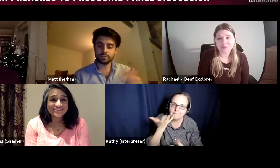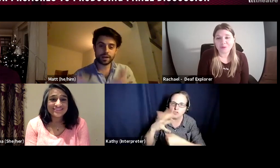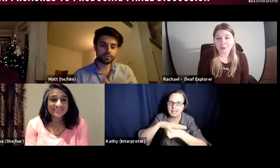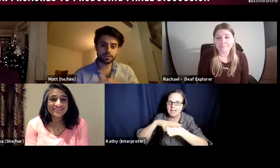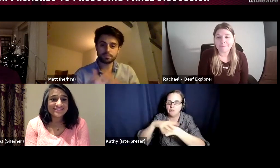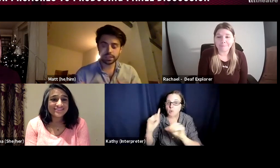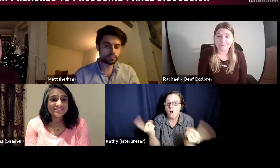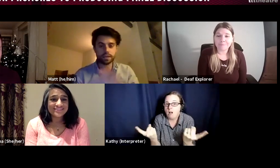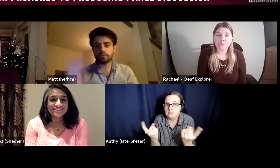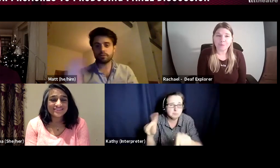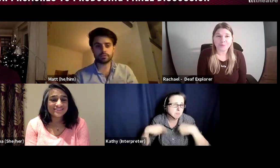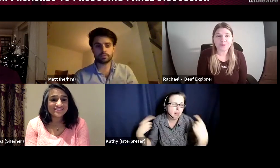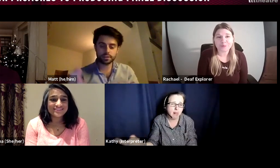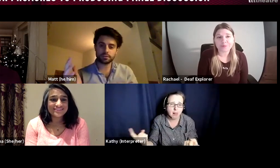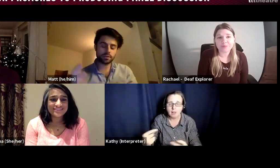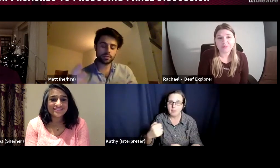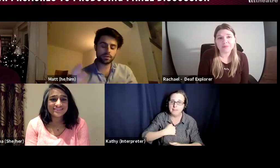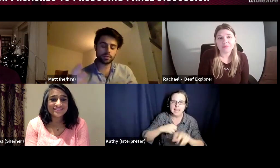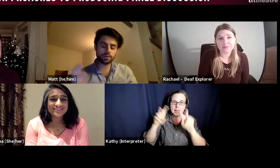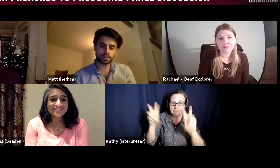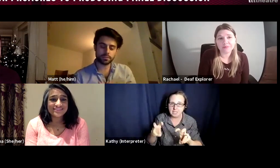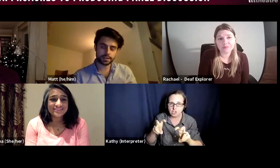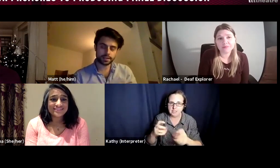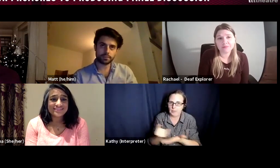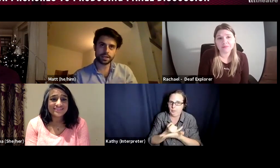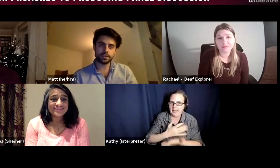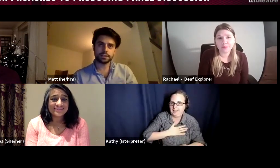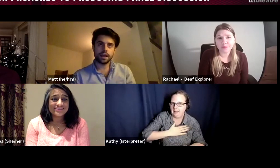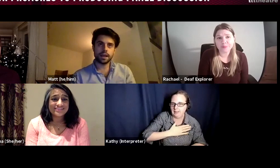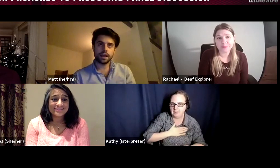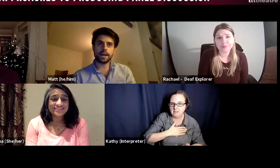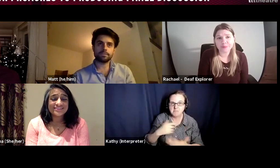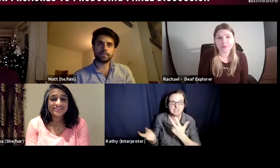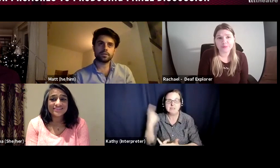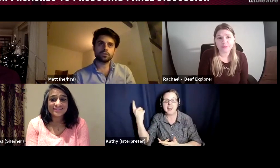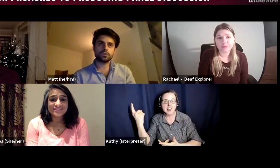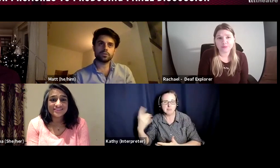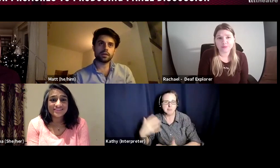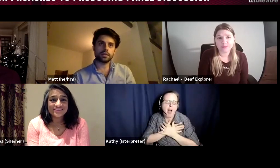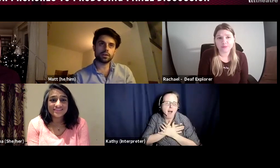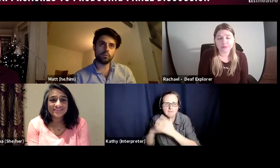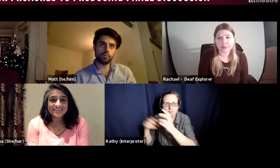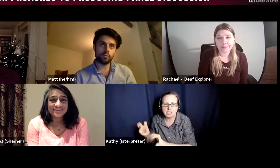whether it's budgets for me or something else for someone else. And I think one,